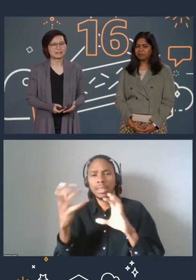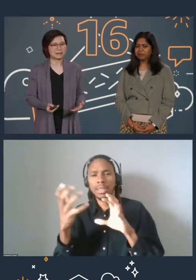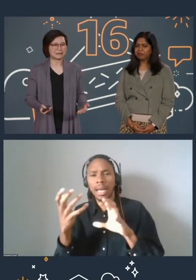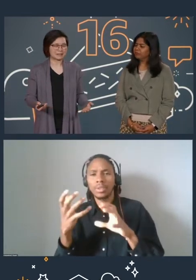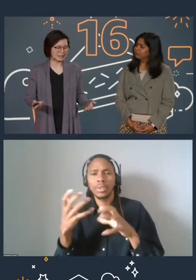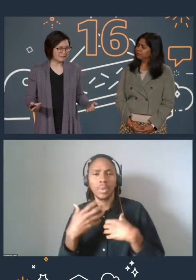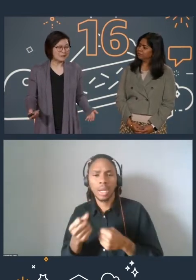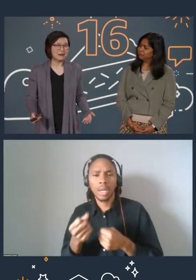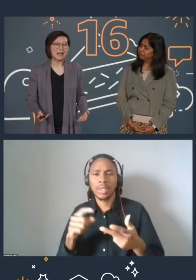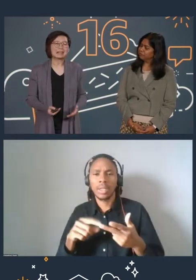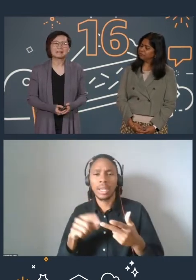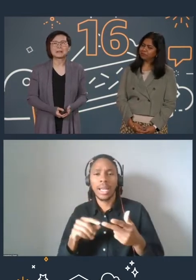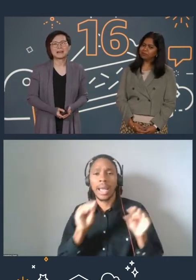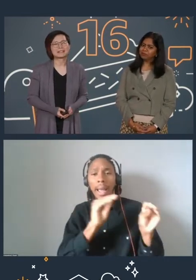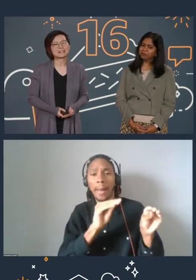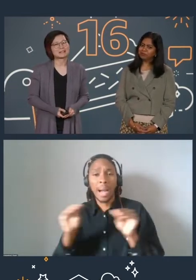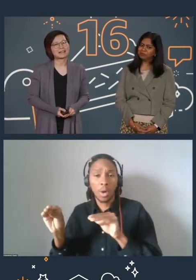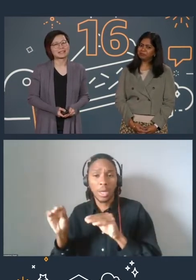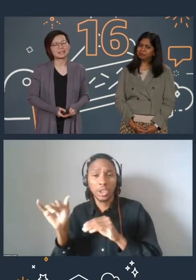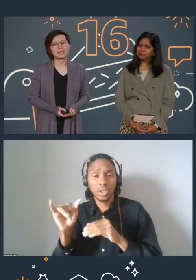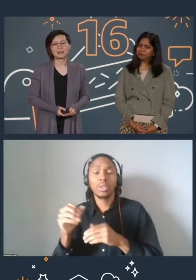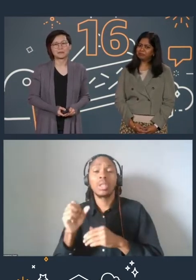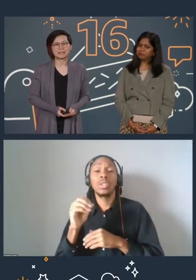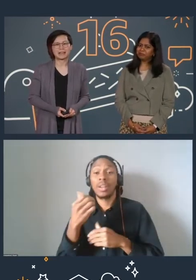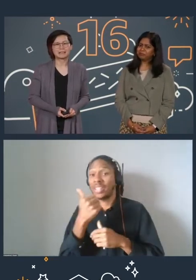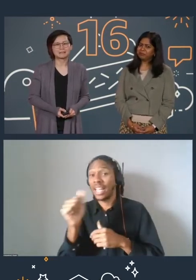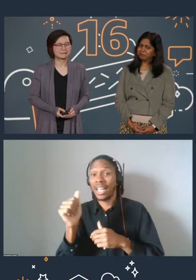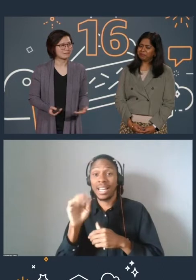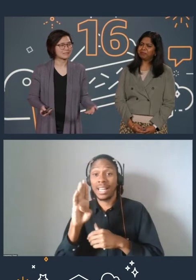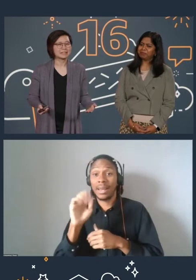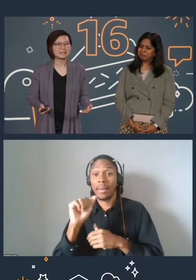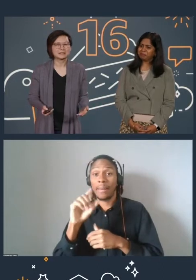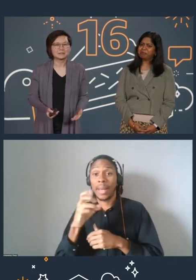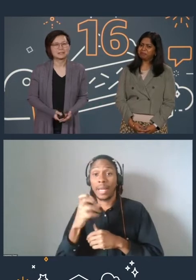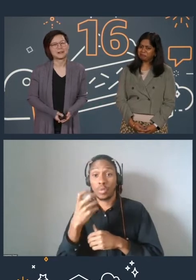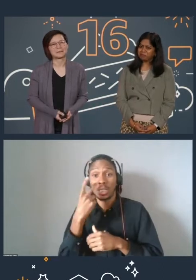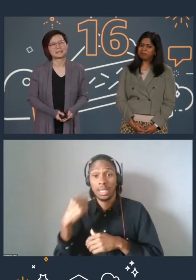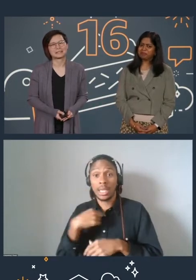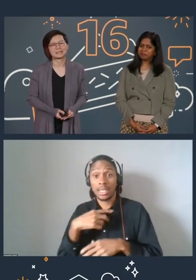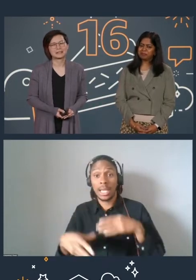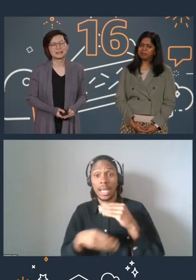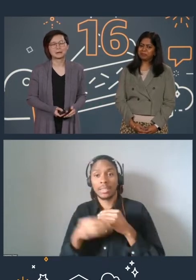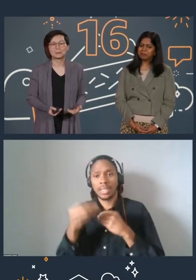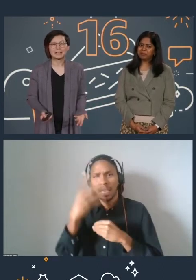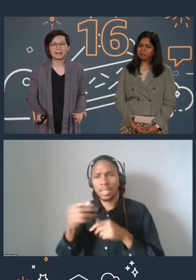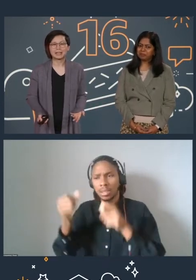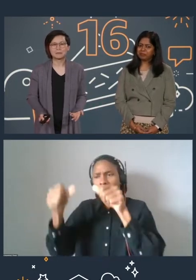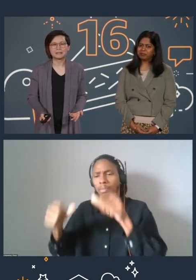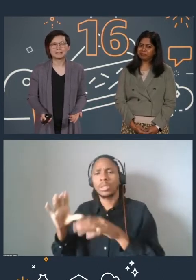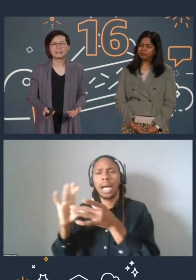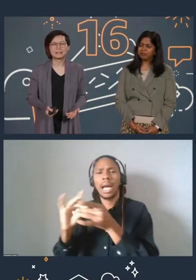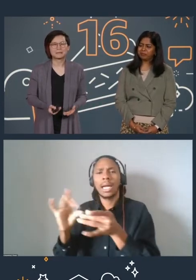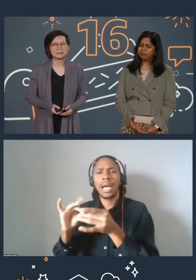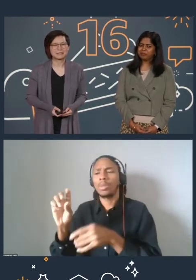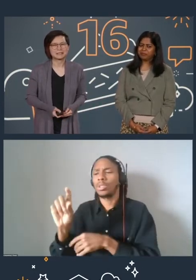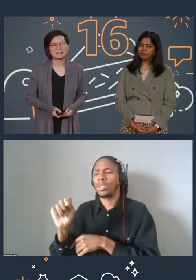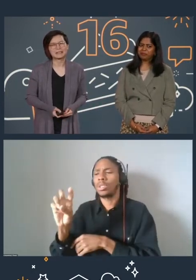So if there are any learning badges you'd like to see AWS add, let us know the Twitch comments. We at AWS are customer obsessed